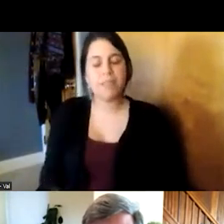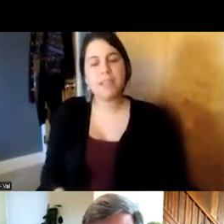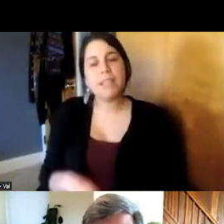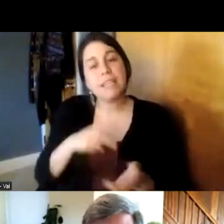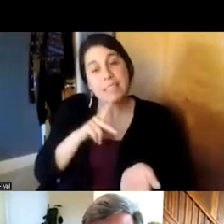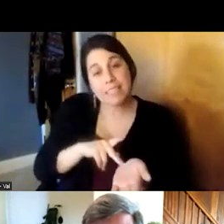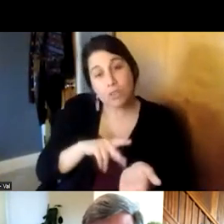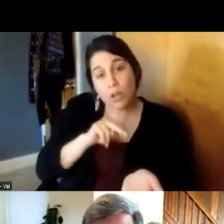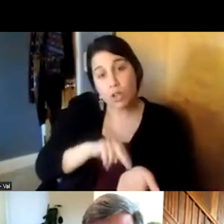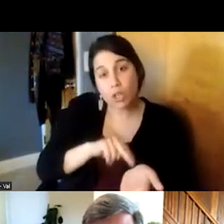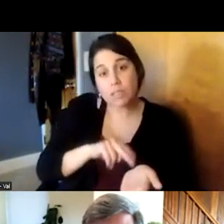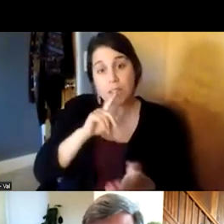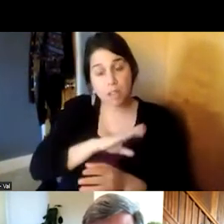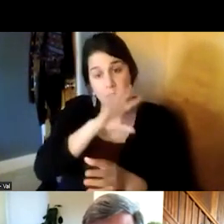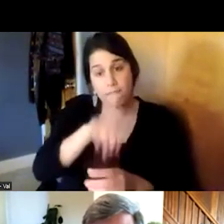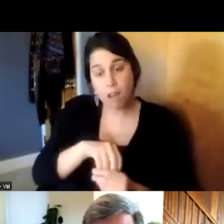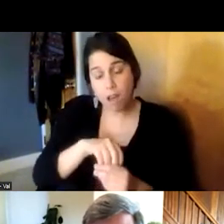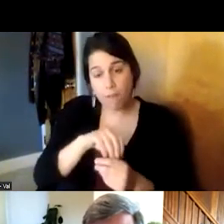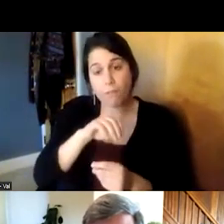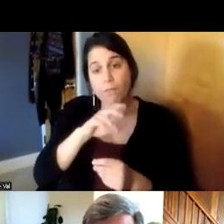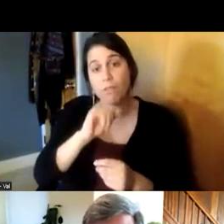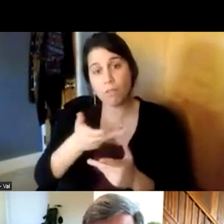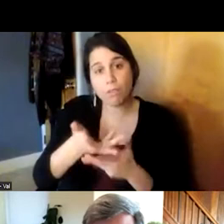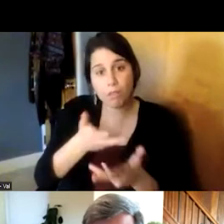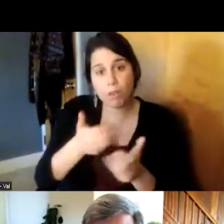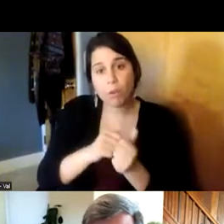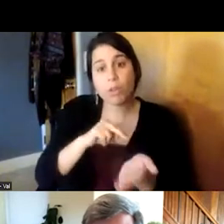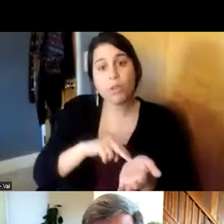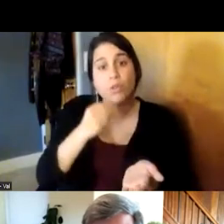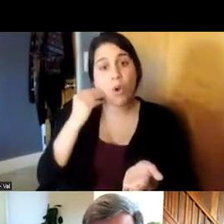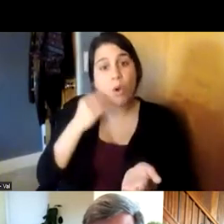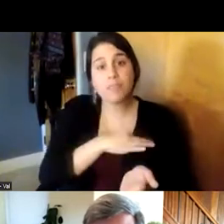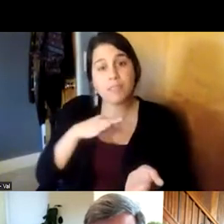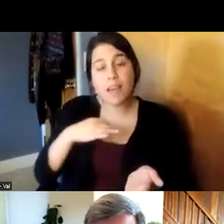participate in the interaction with the nursing home staff really focus on decreasing their sense